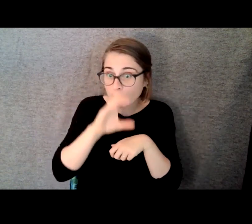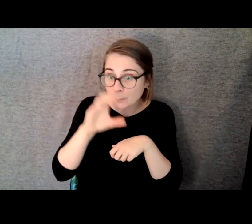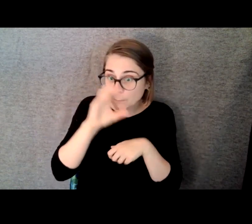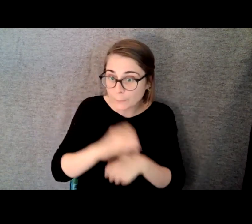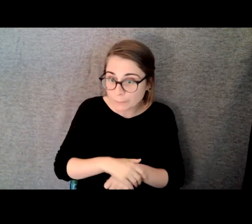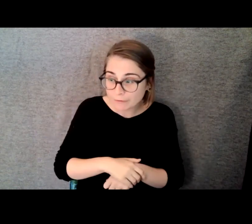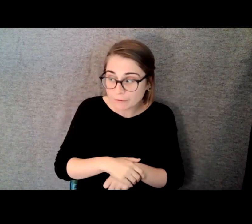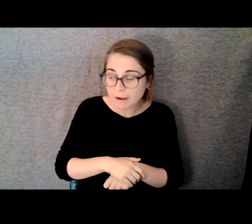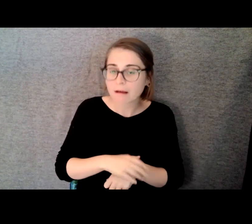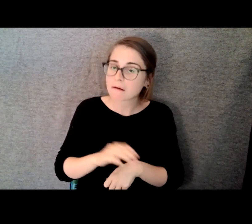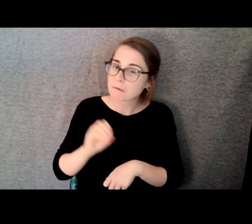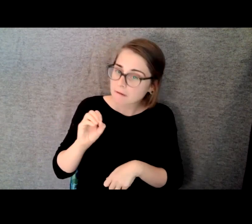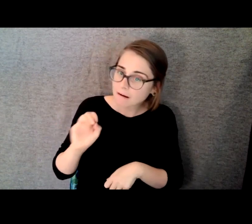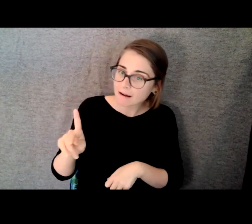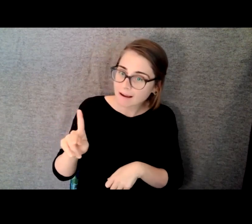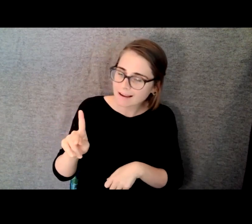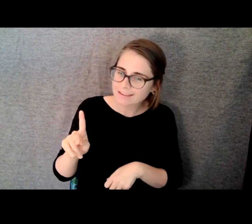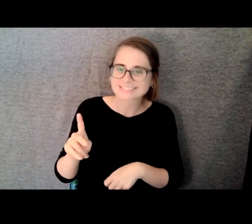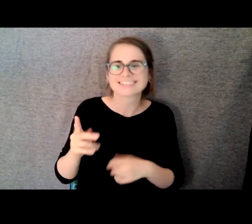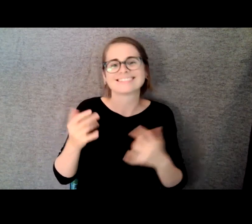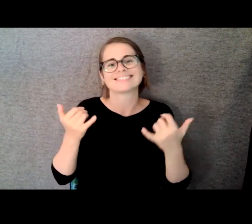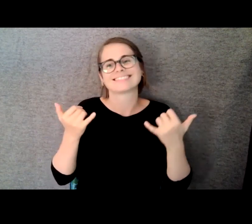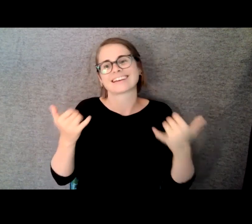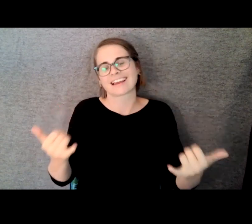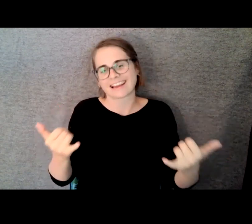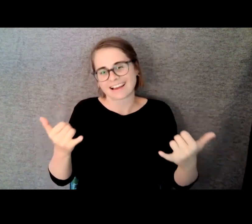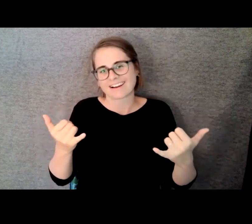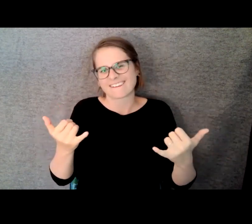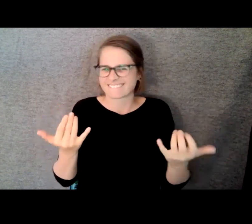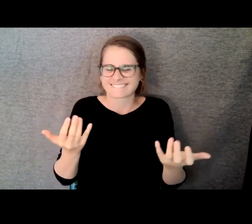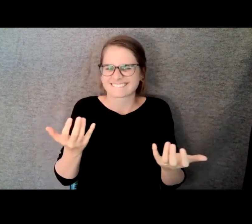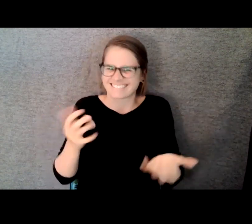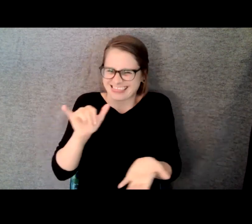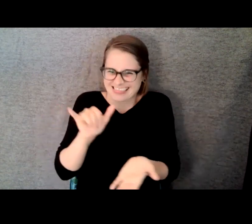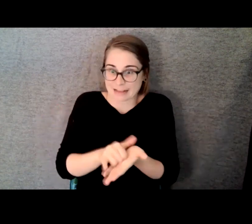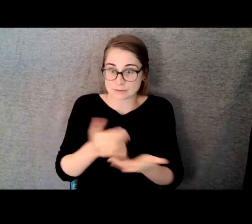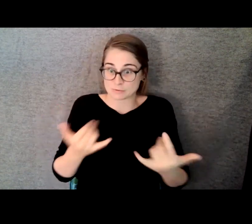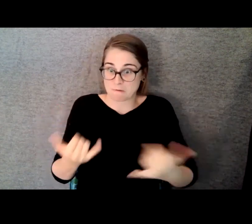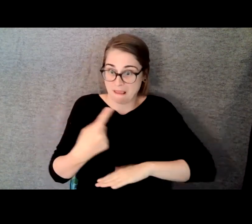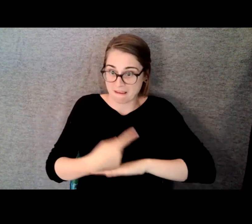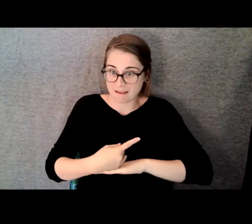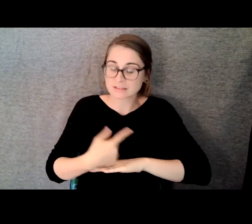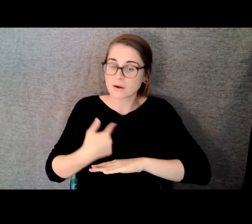I connected back up with RIT and started working with the Animation Department here and we